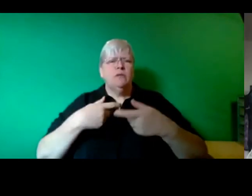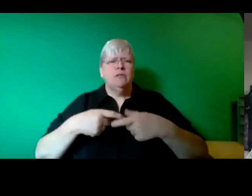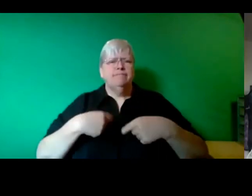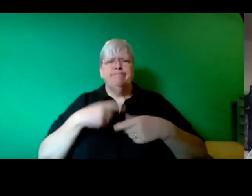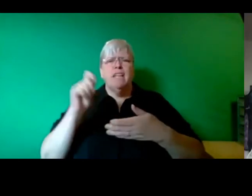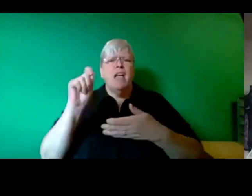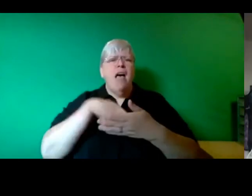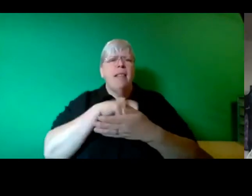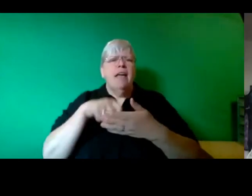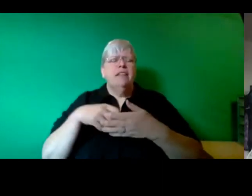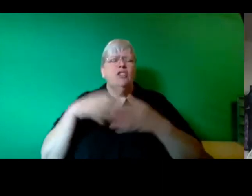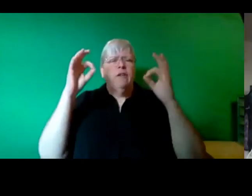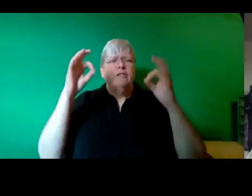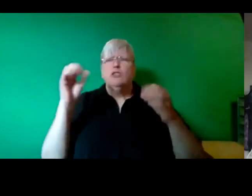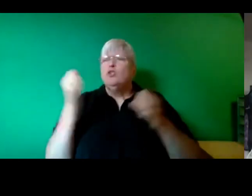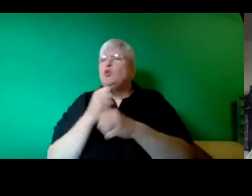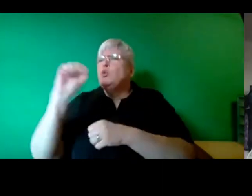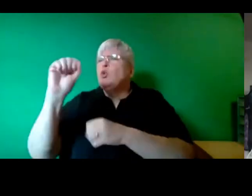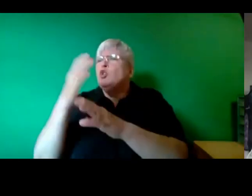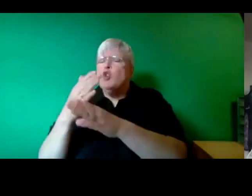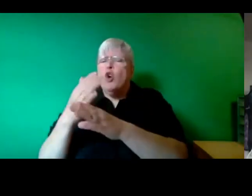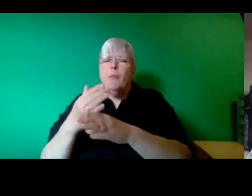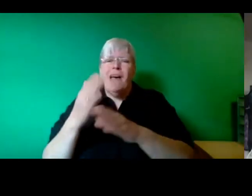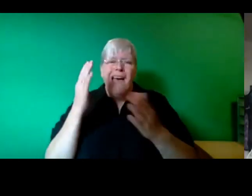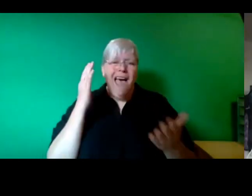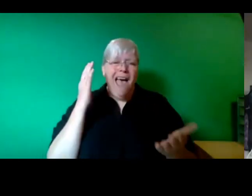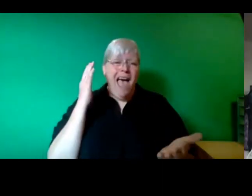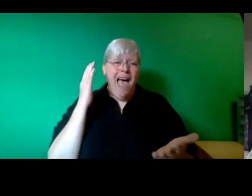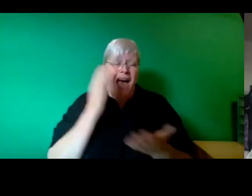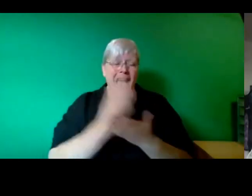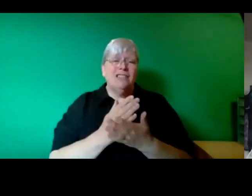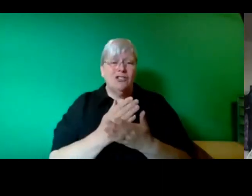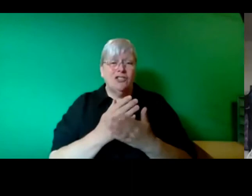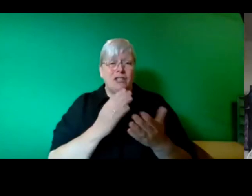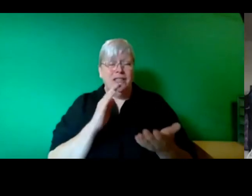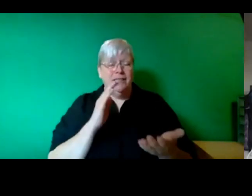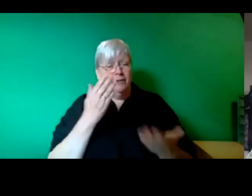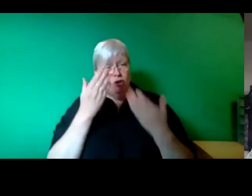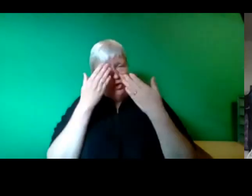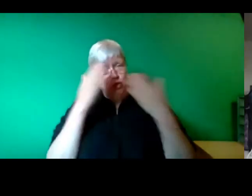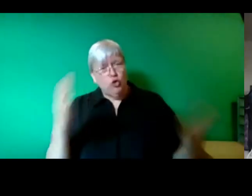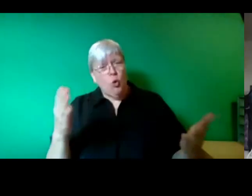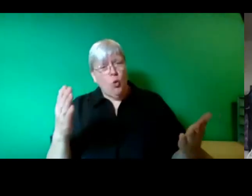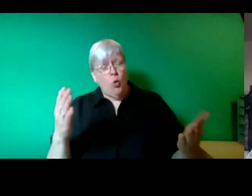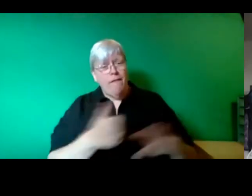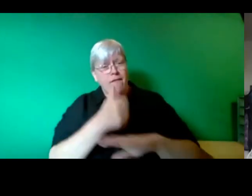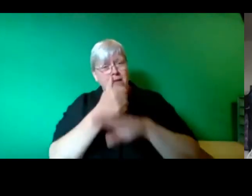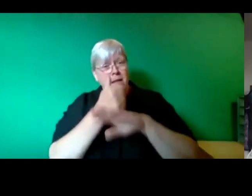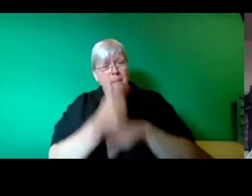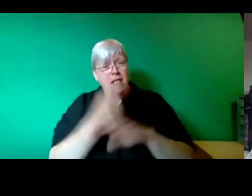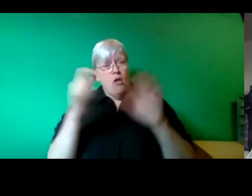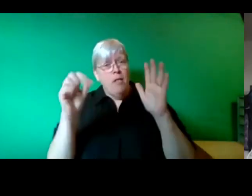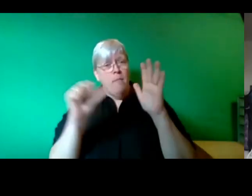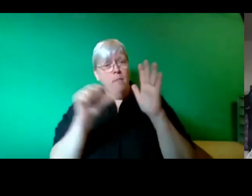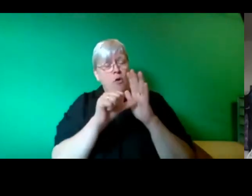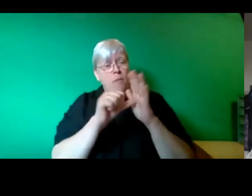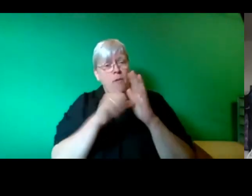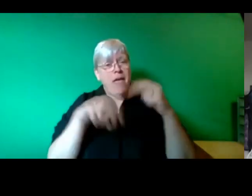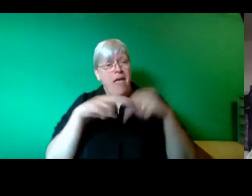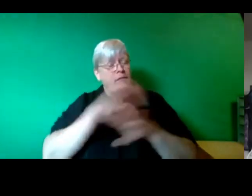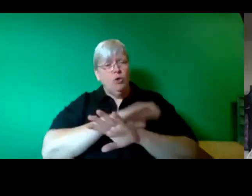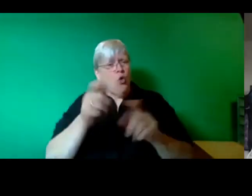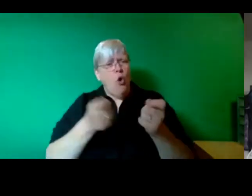job but actually point to what is the fundamental problem is if we do not control vital sectors of